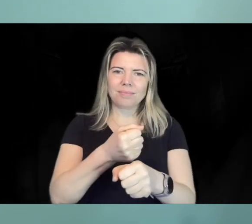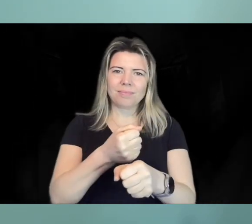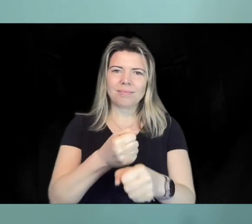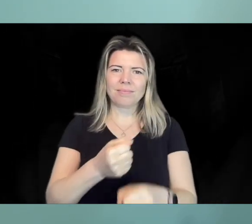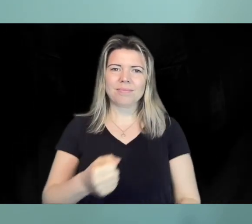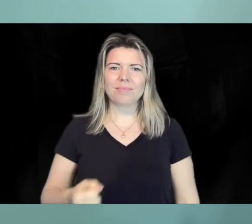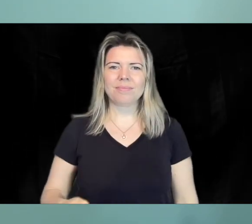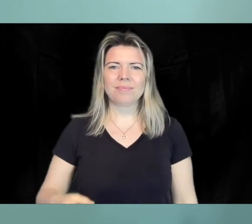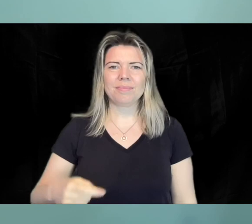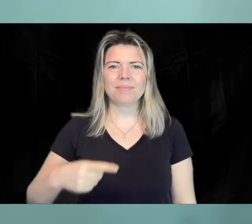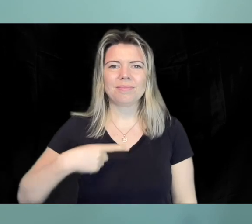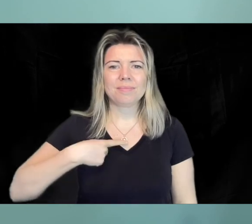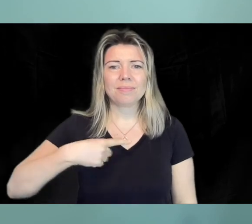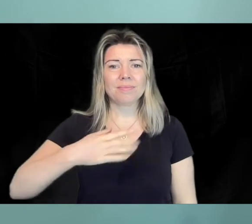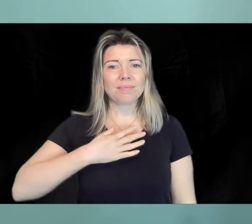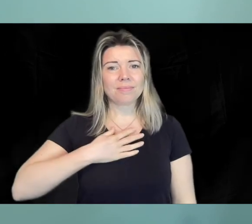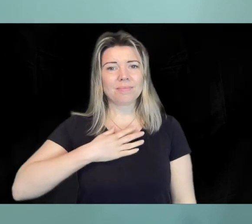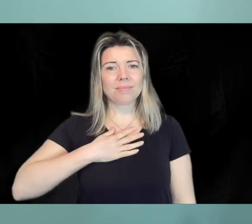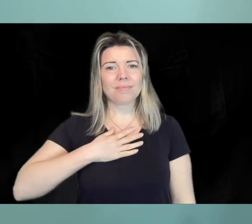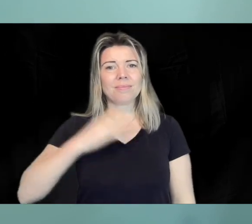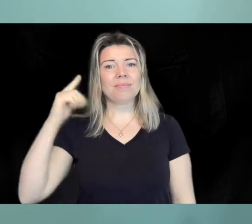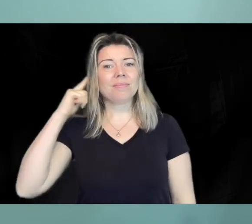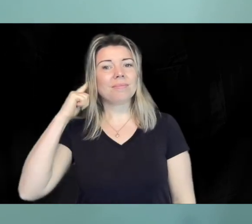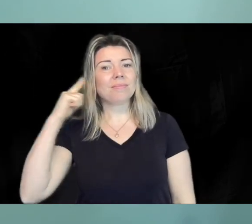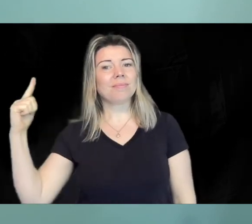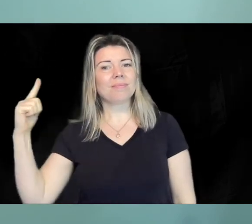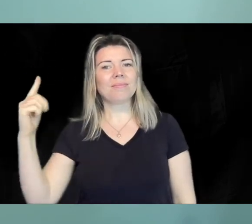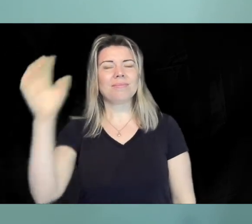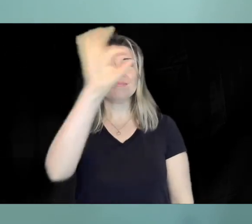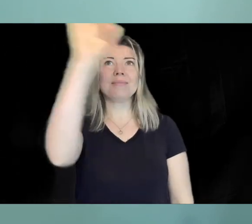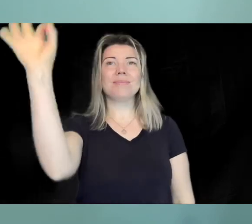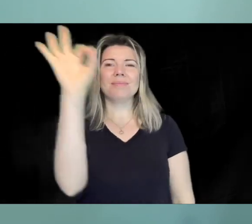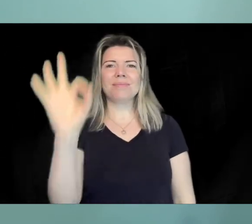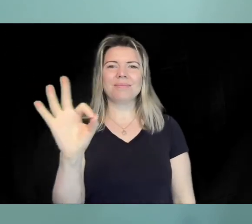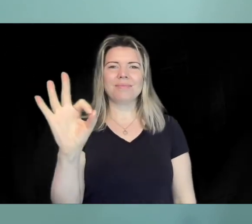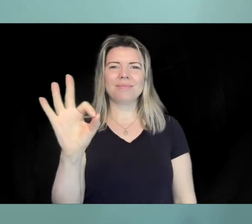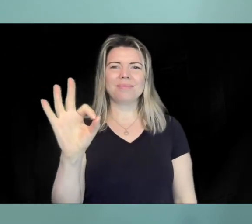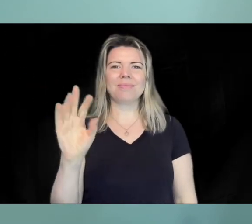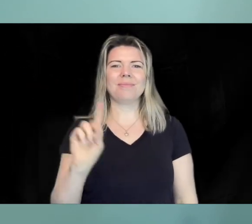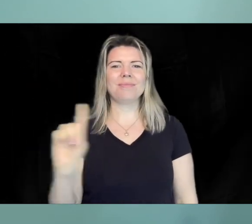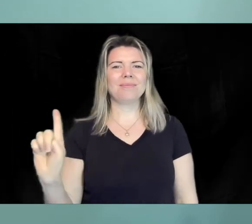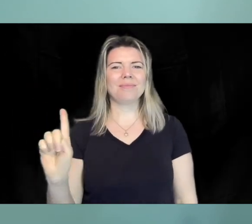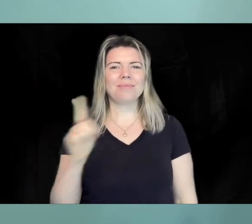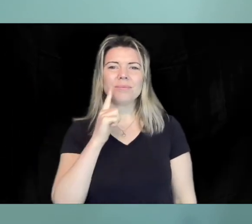much to do I really do welcome your continued questions and feedback as we work together to